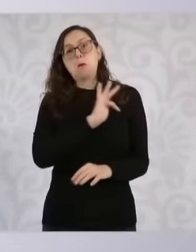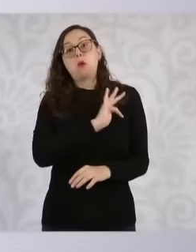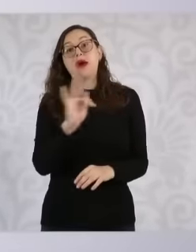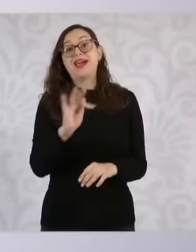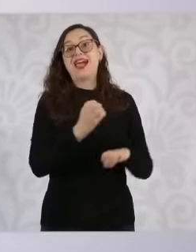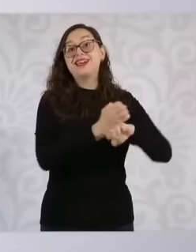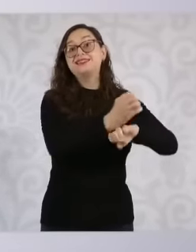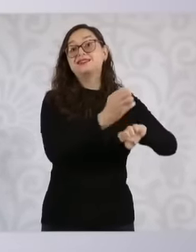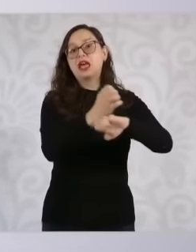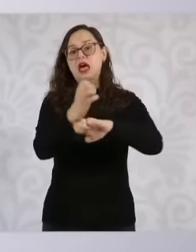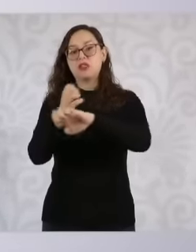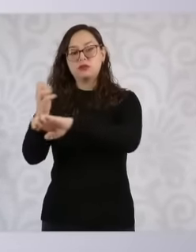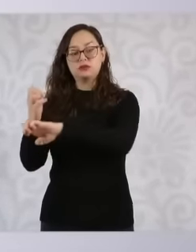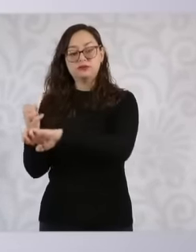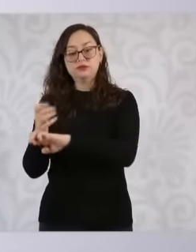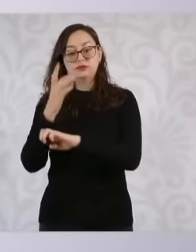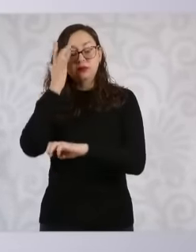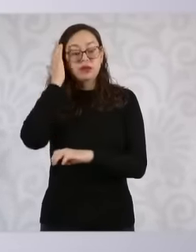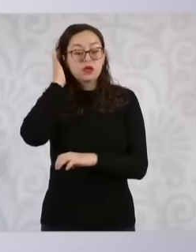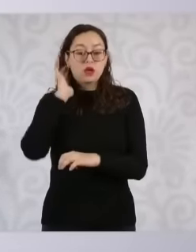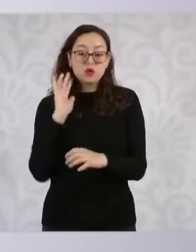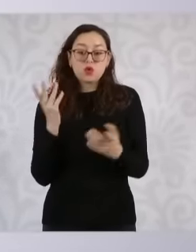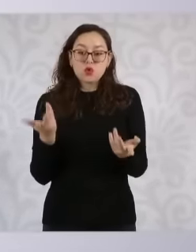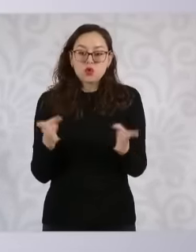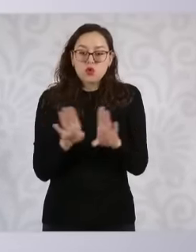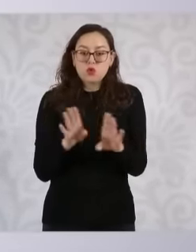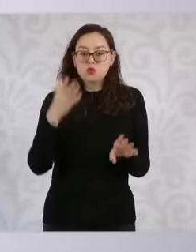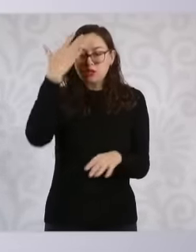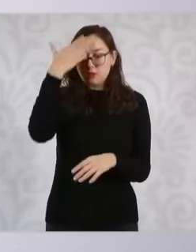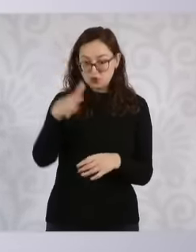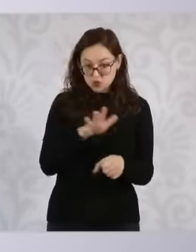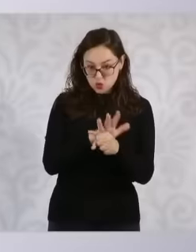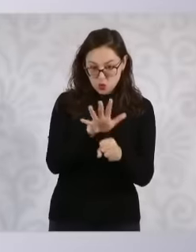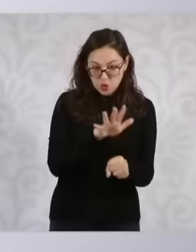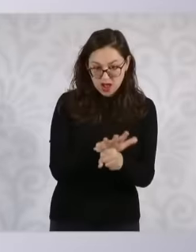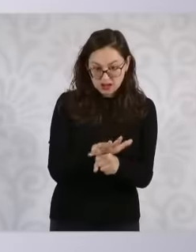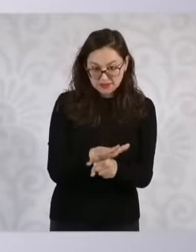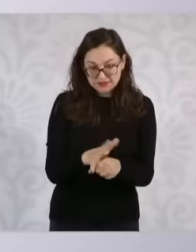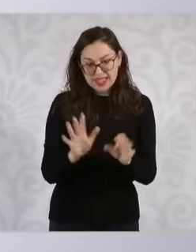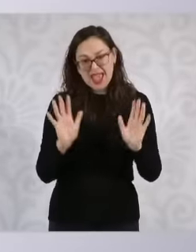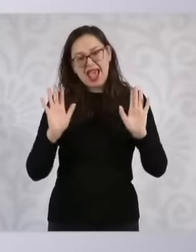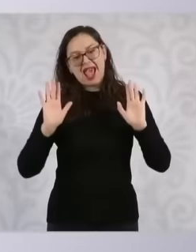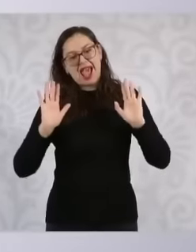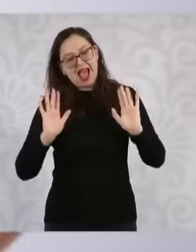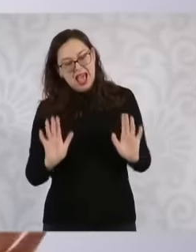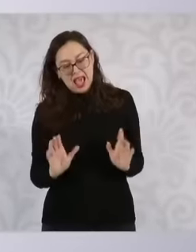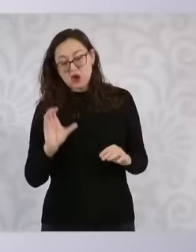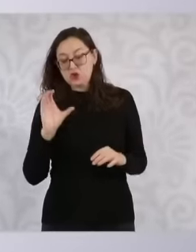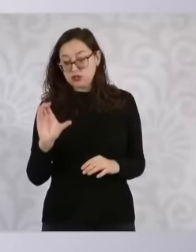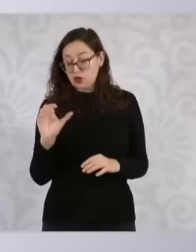the vacancies are? What the Constitution says is that the judicial council has to Send